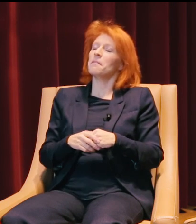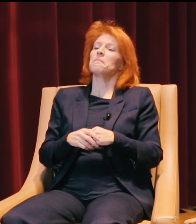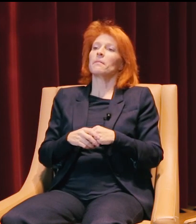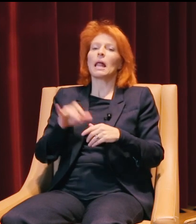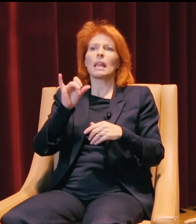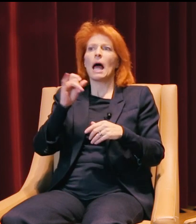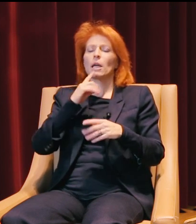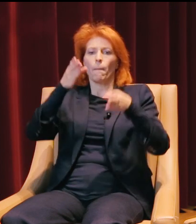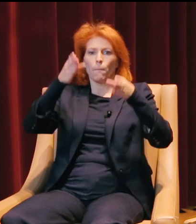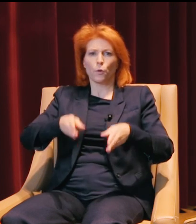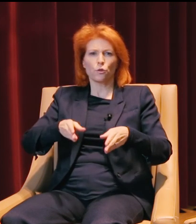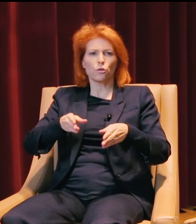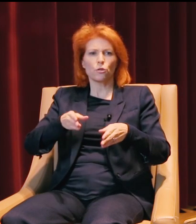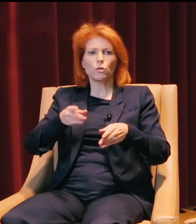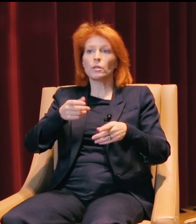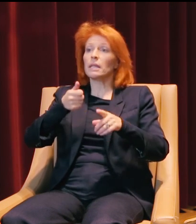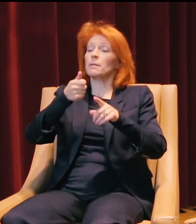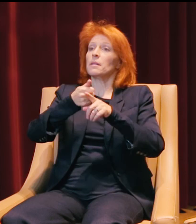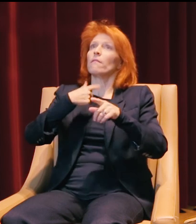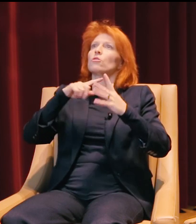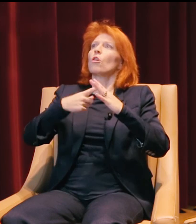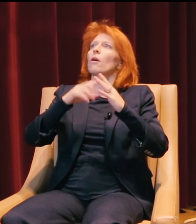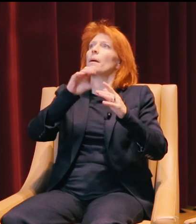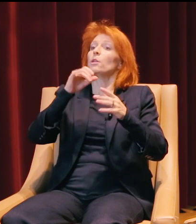There was an individual who started a company in New York,